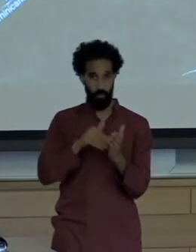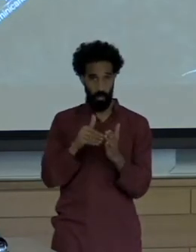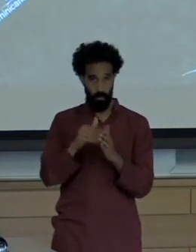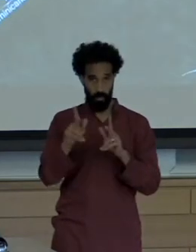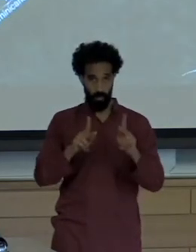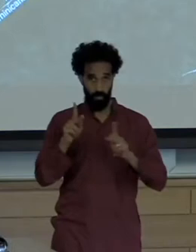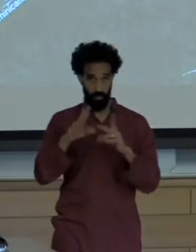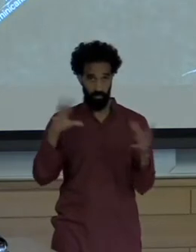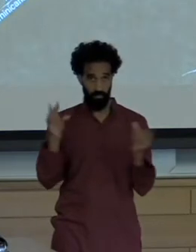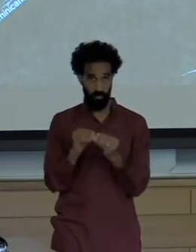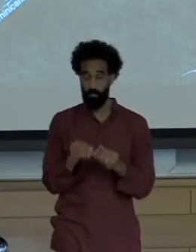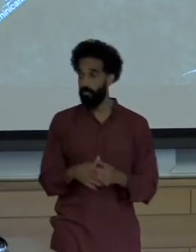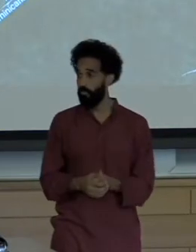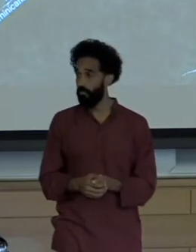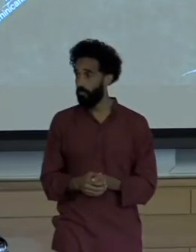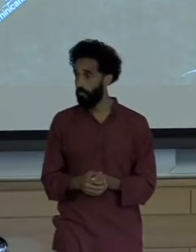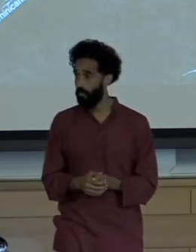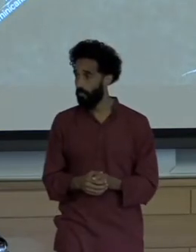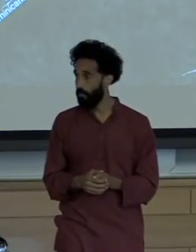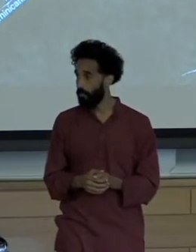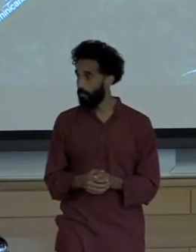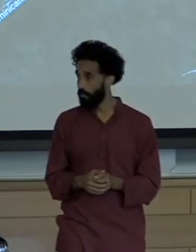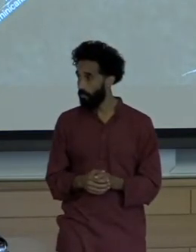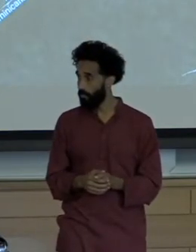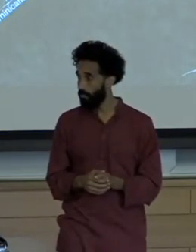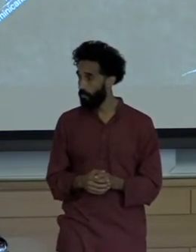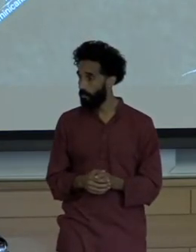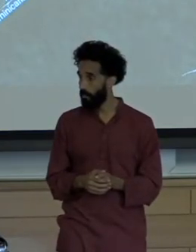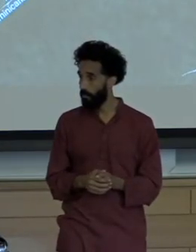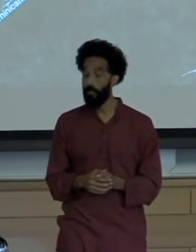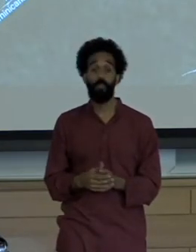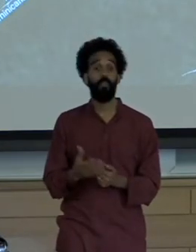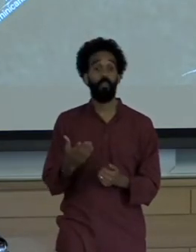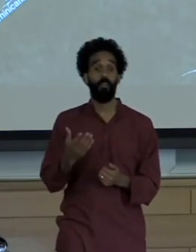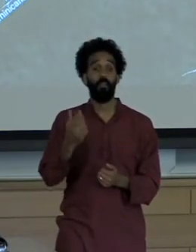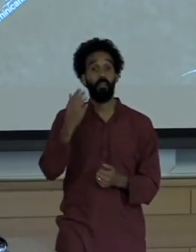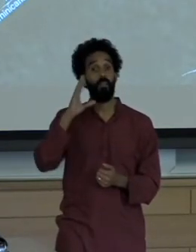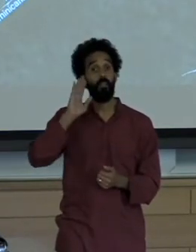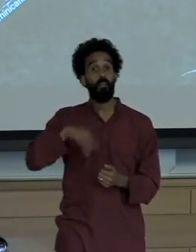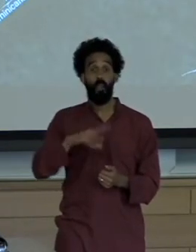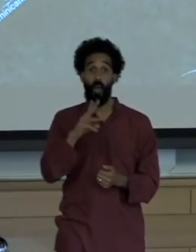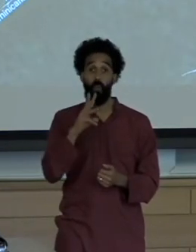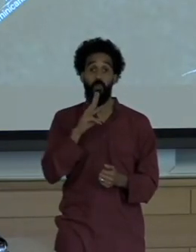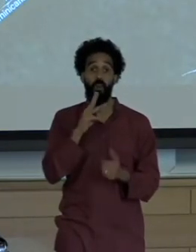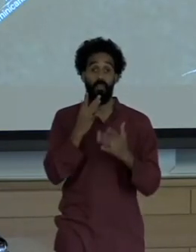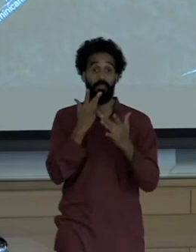and water shortages are in part related to the steady rate of deforestation